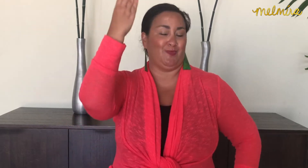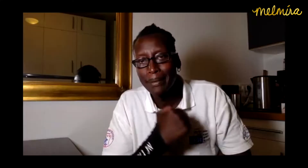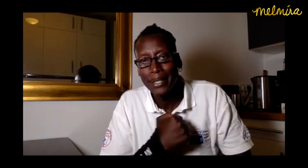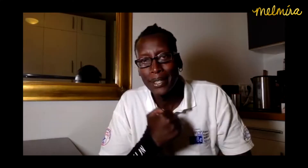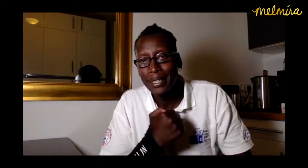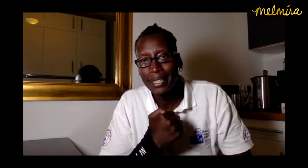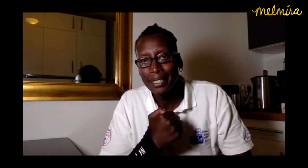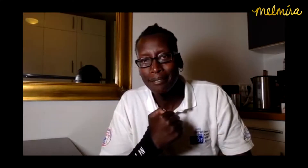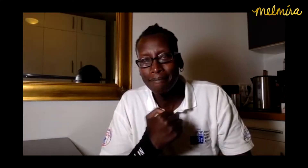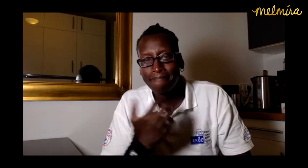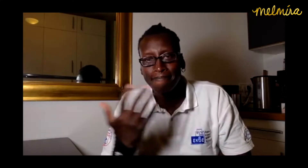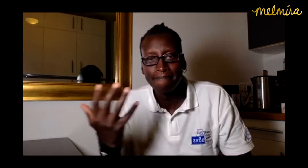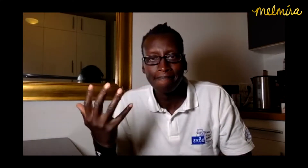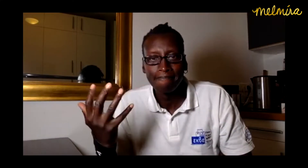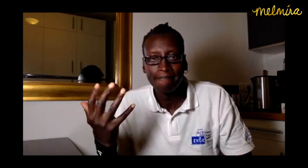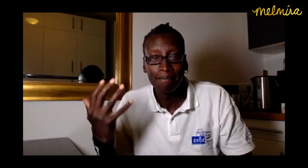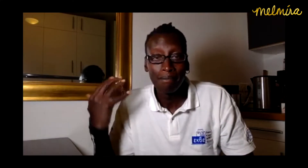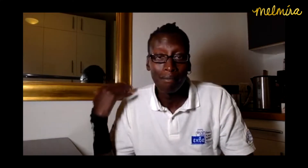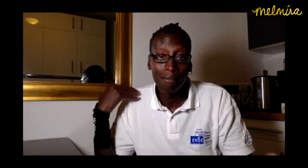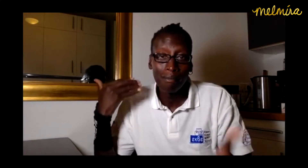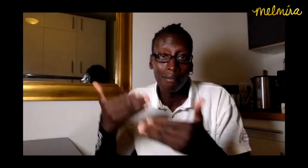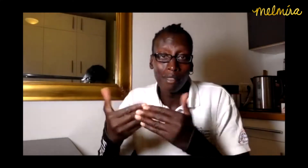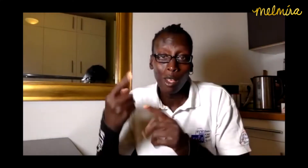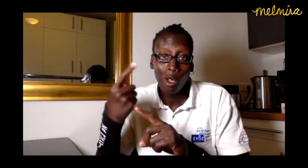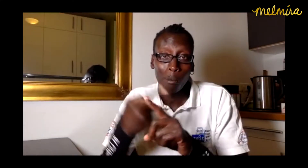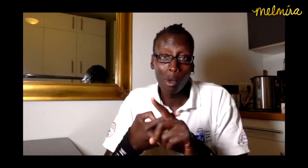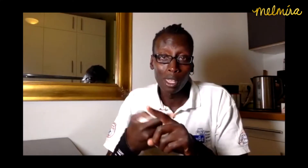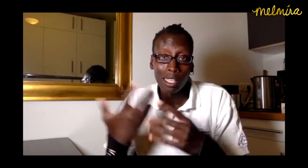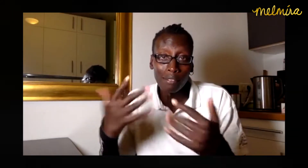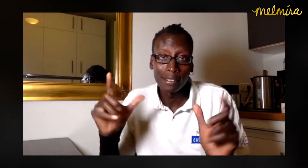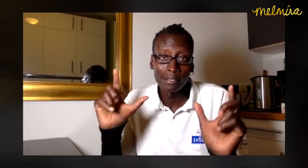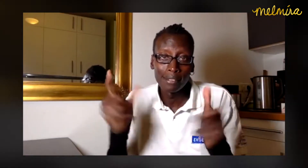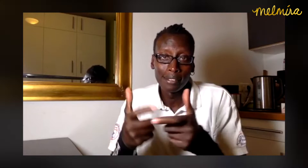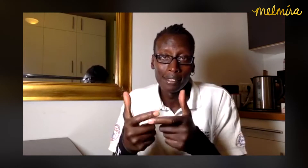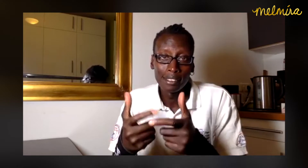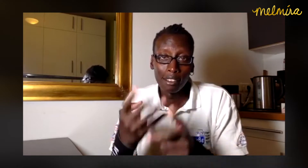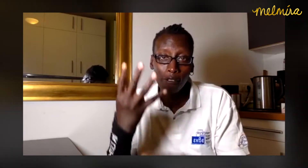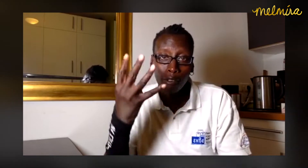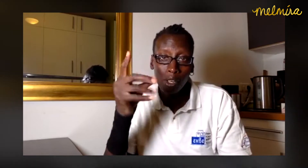"Sorry, over the past month, we've had 4 people who